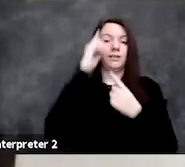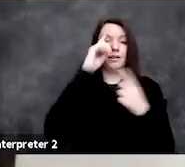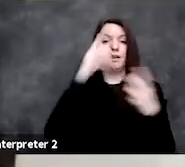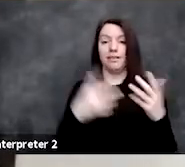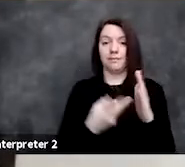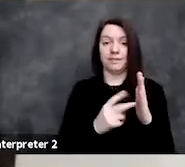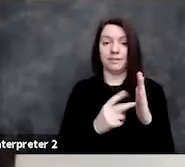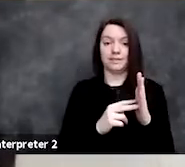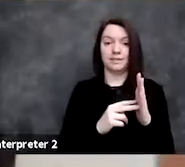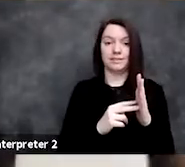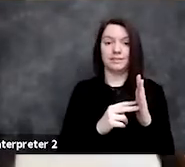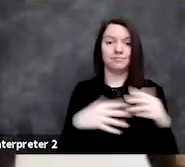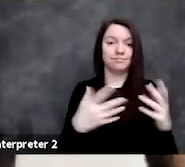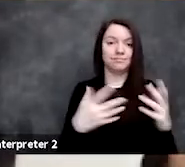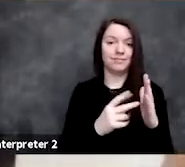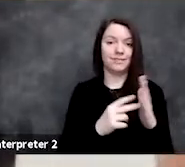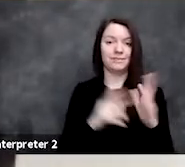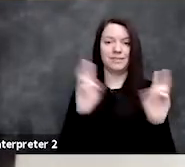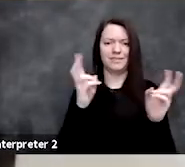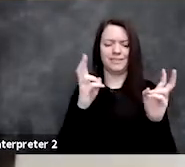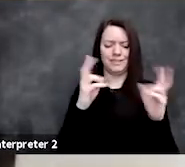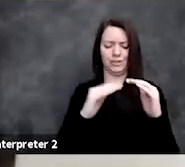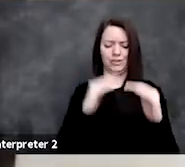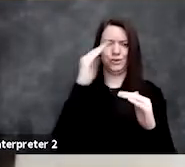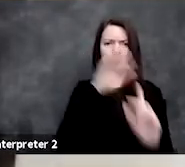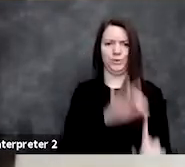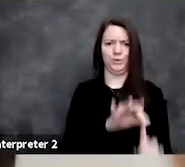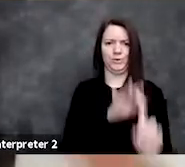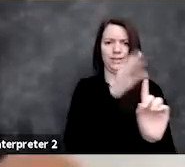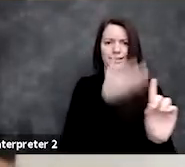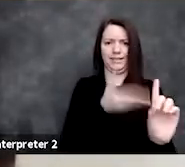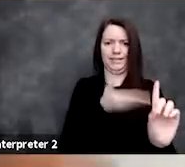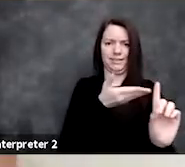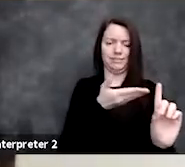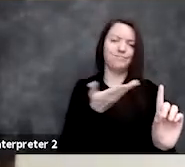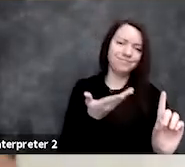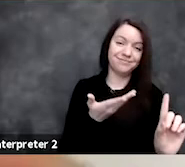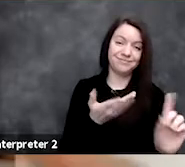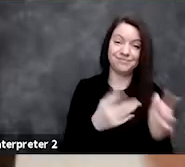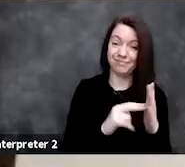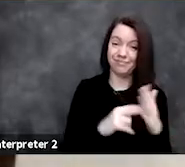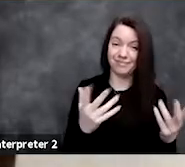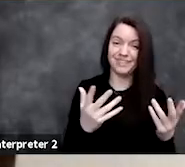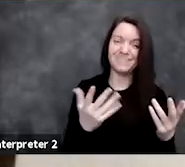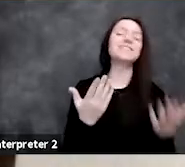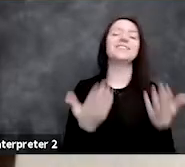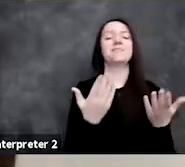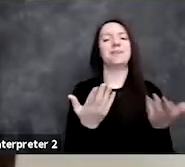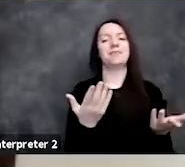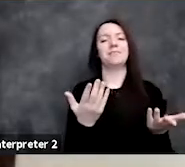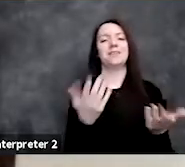what does it mean to be too unique? What it means to be too unique maybe in an image setting